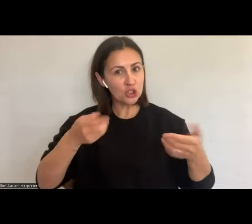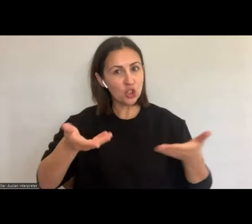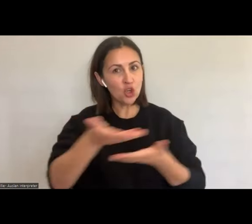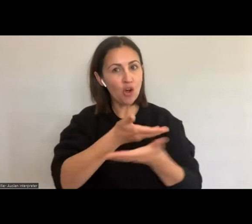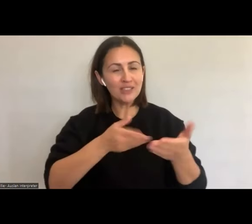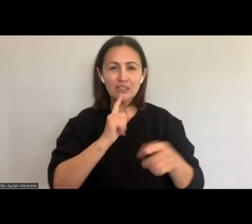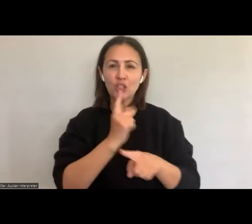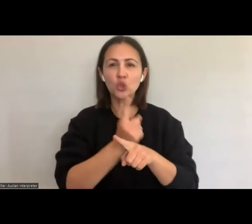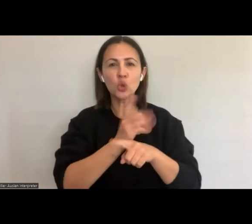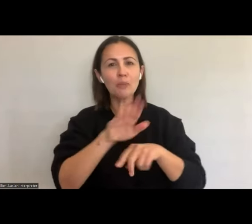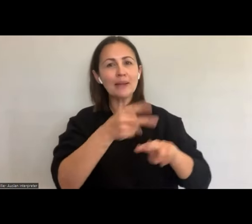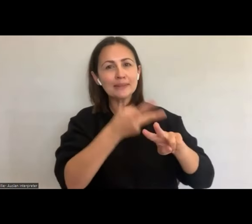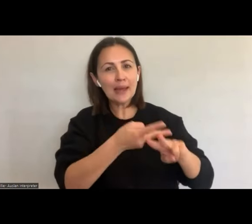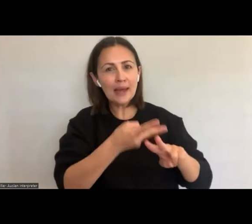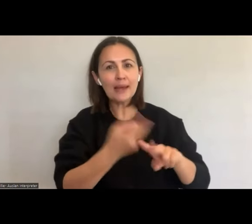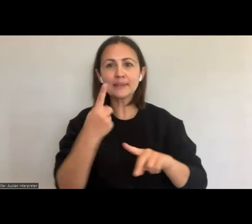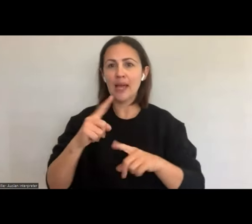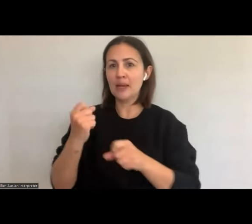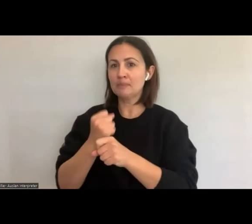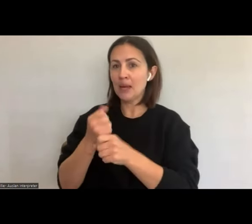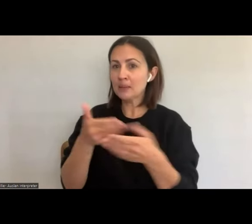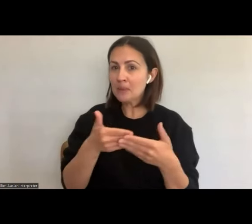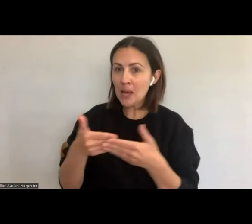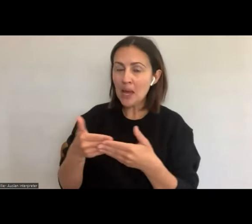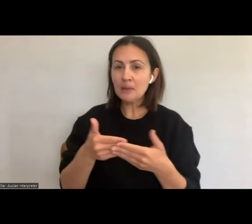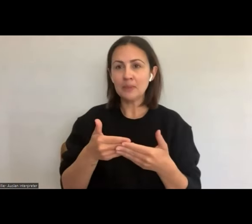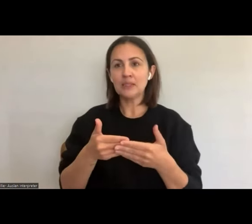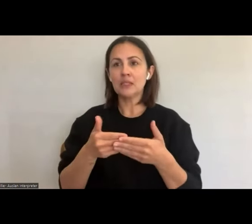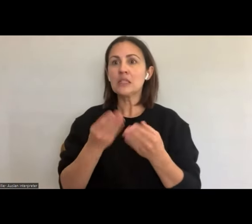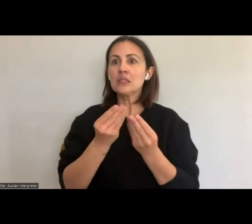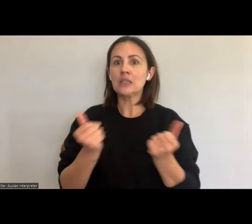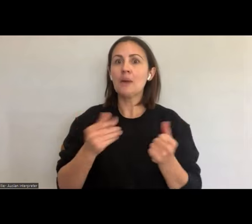reproductive health can be just distressing for some and note that we do touch upon some